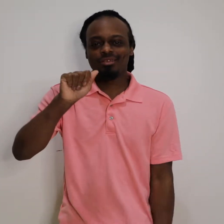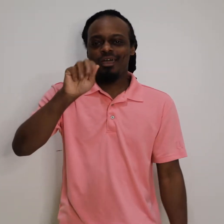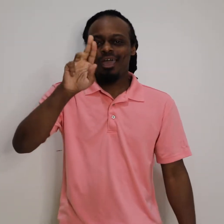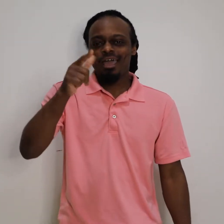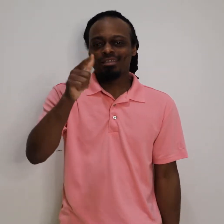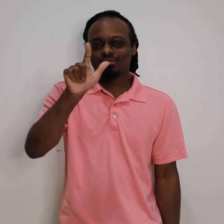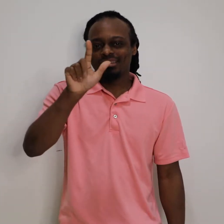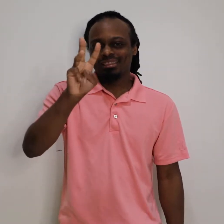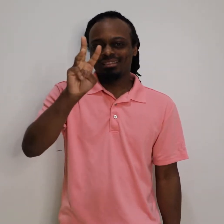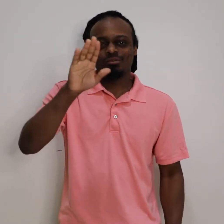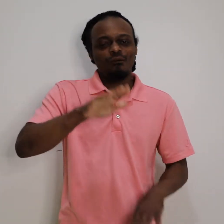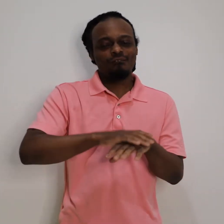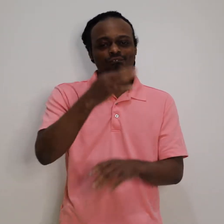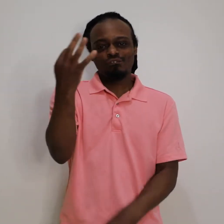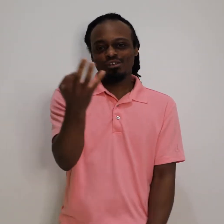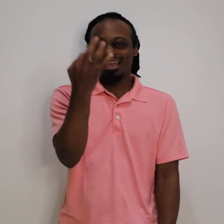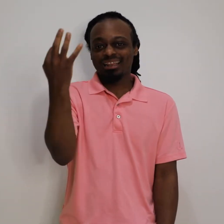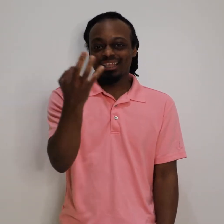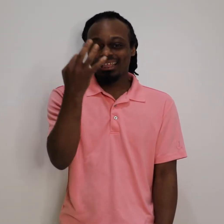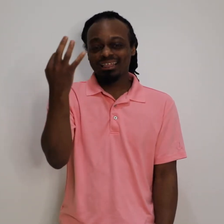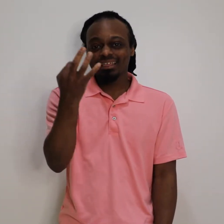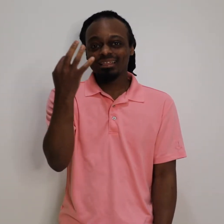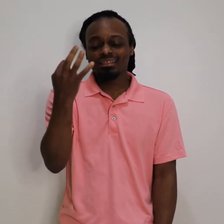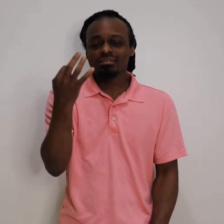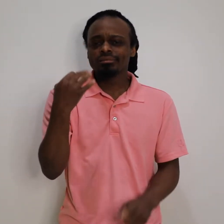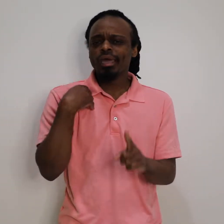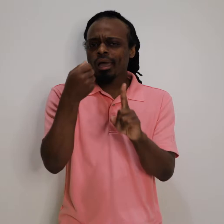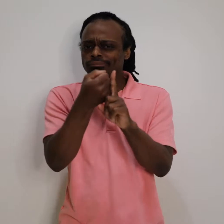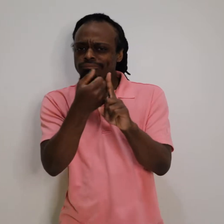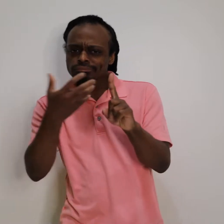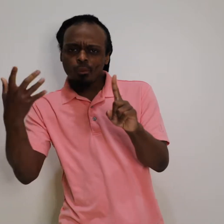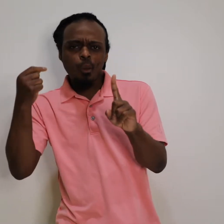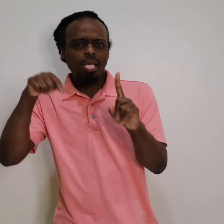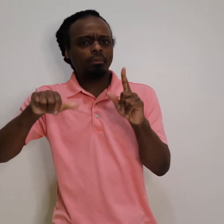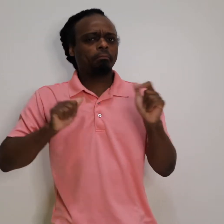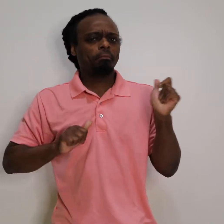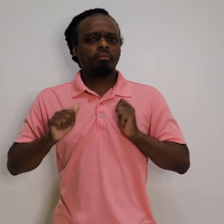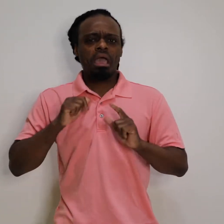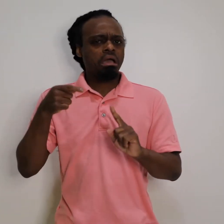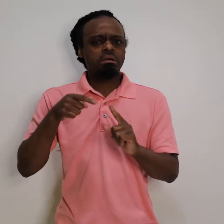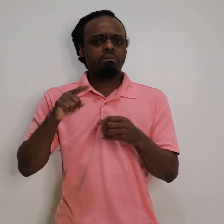Auditions will be happening on Friday, August 26.